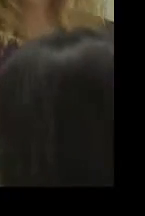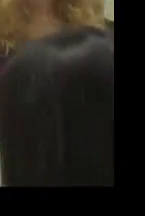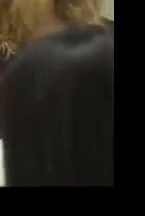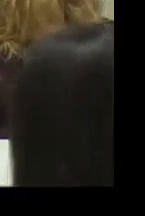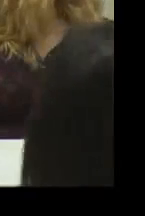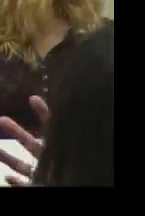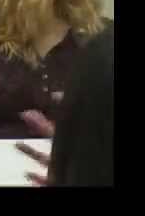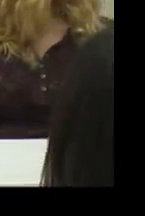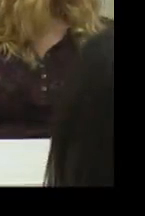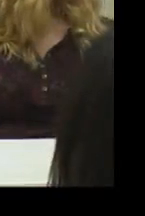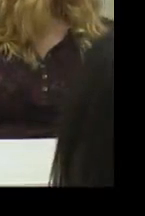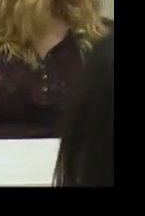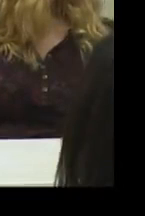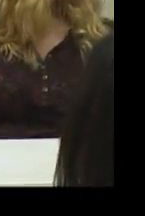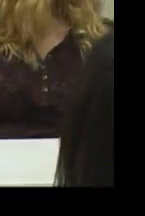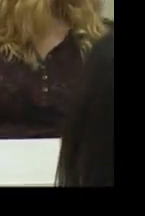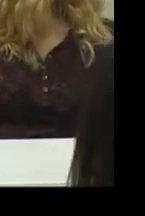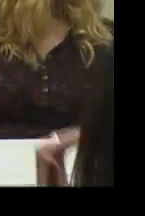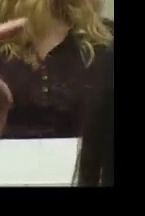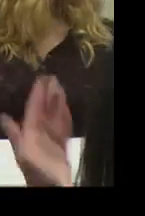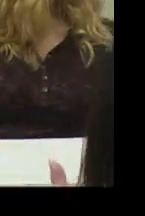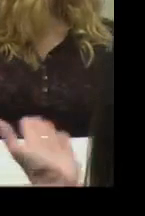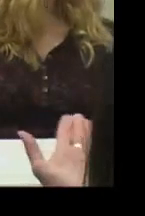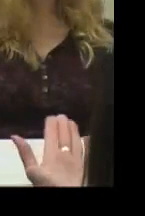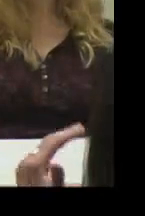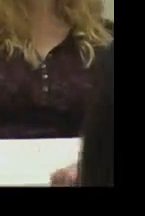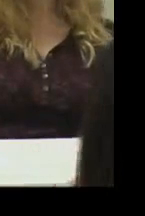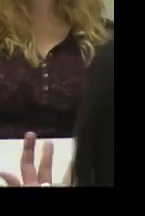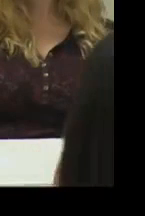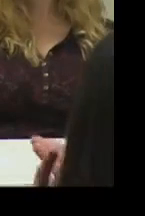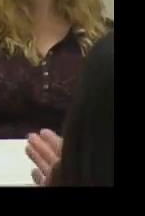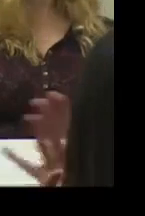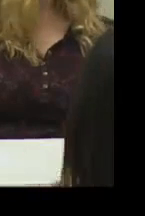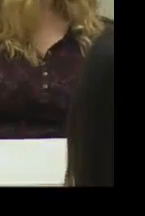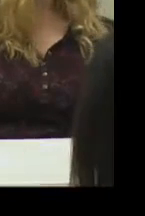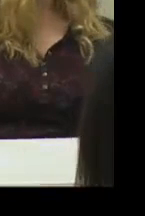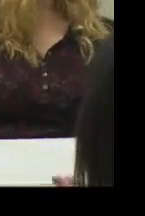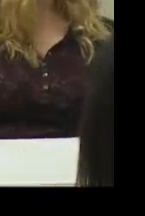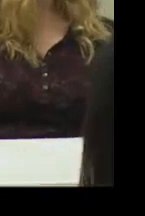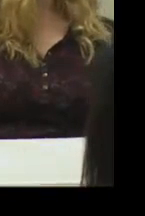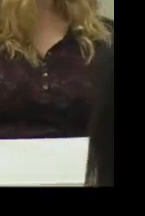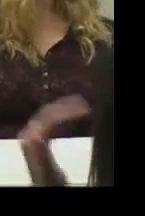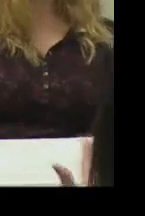How are you navigating the adult services system now? You said you are not using DVR anymore.